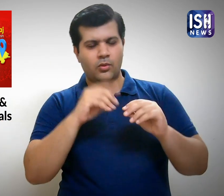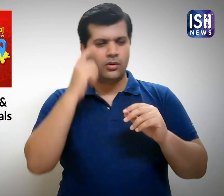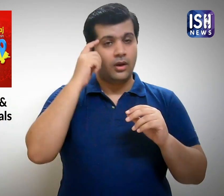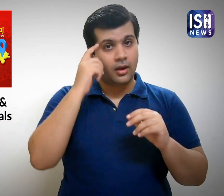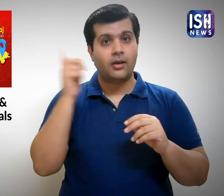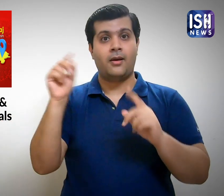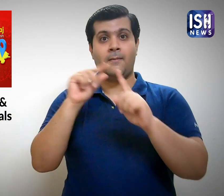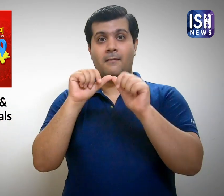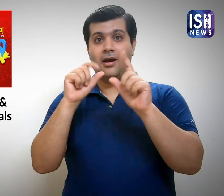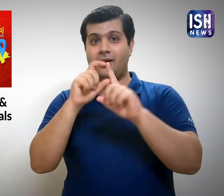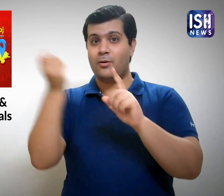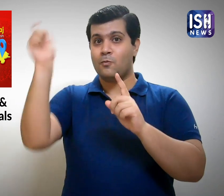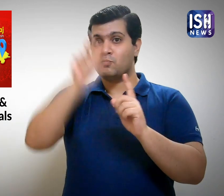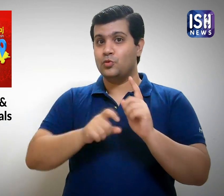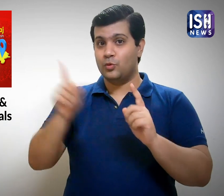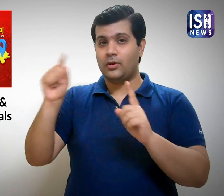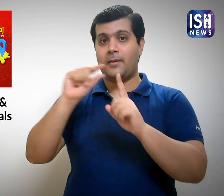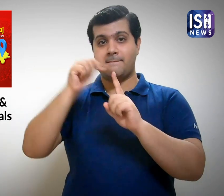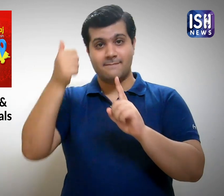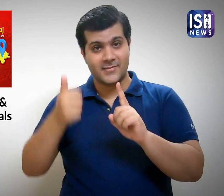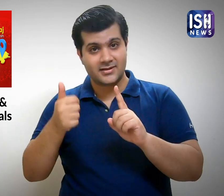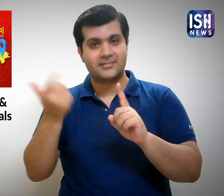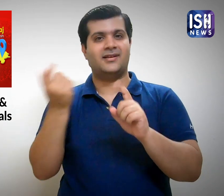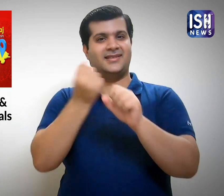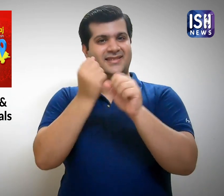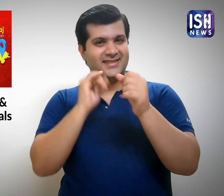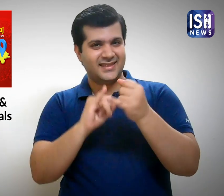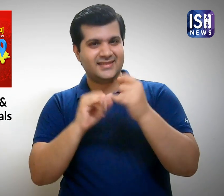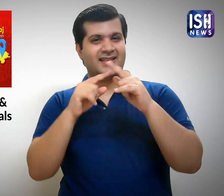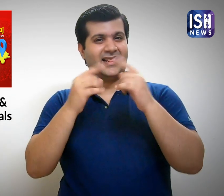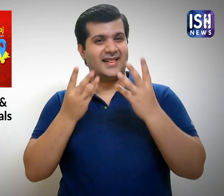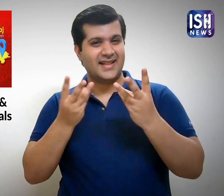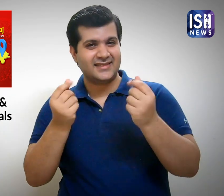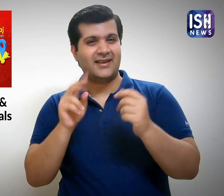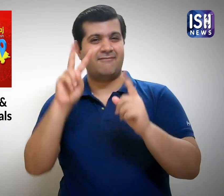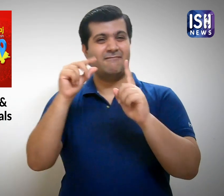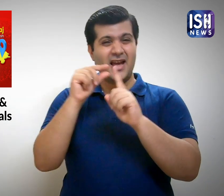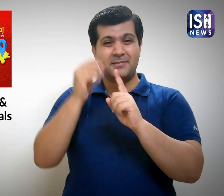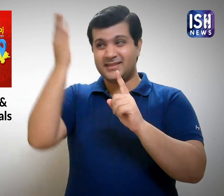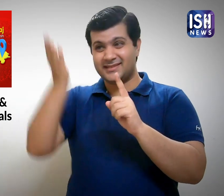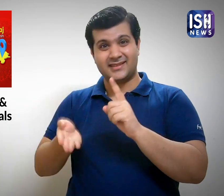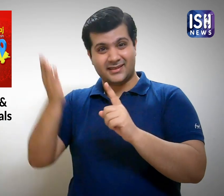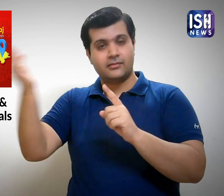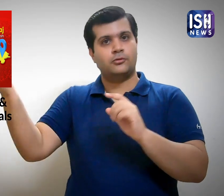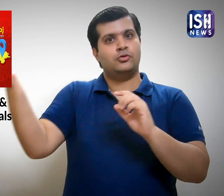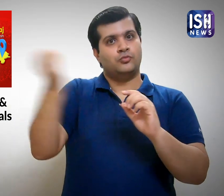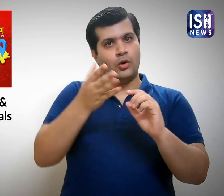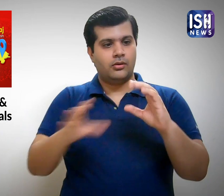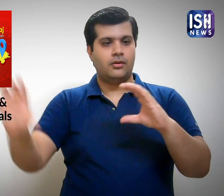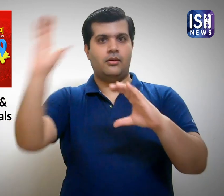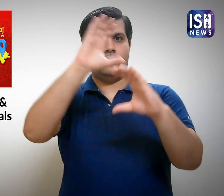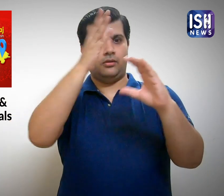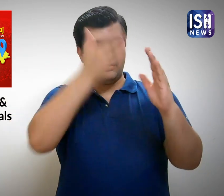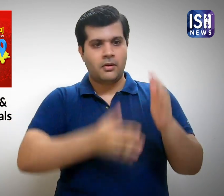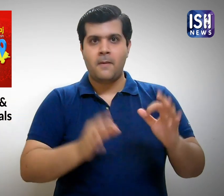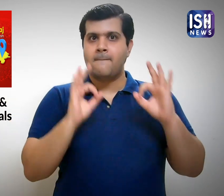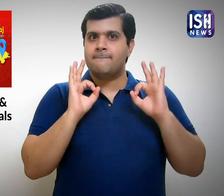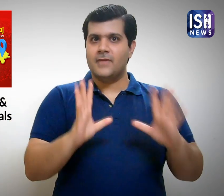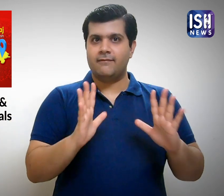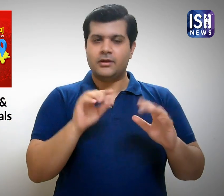PAD's board members then contributed and now they had a decent sum of money.